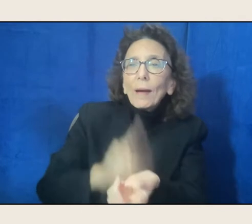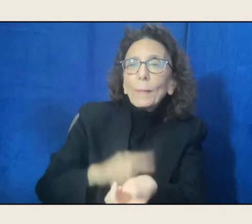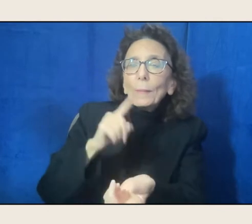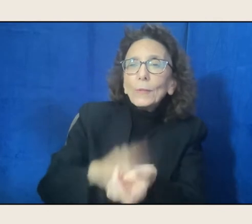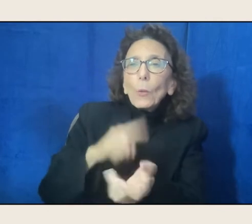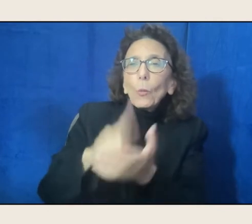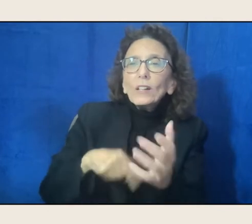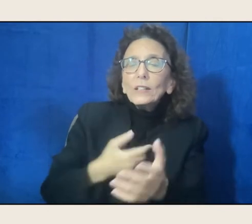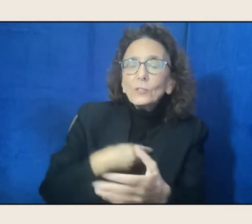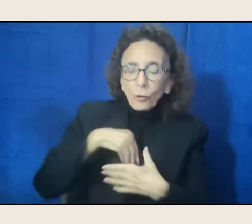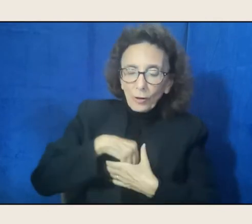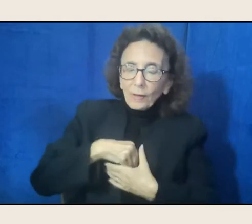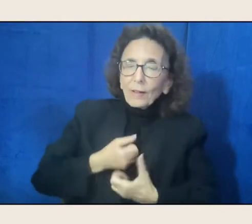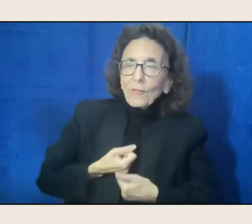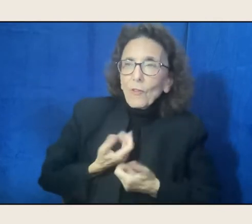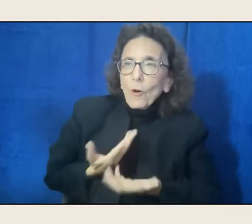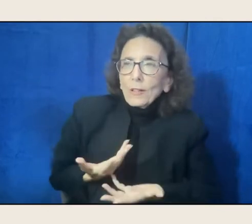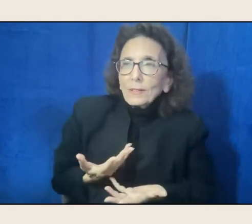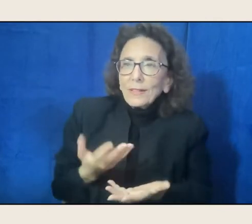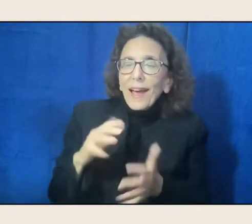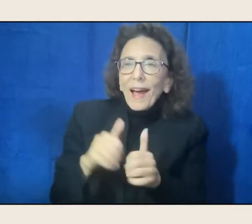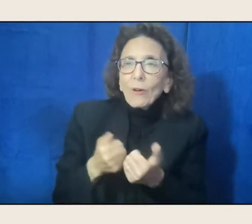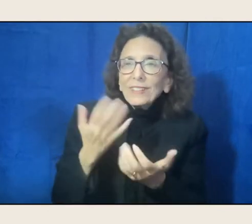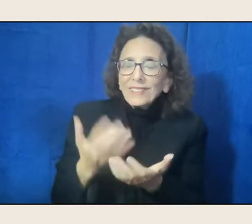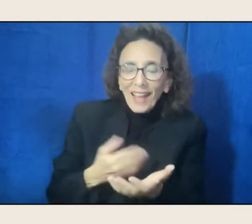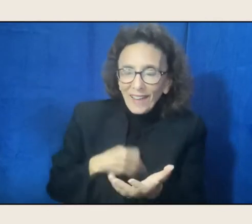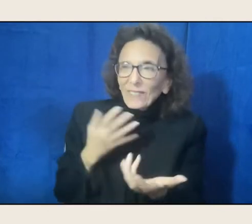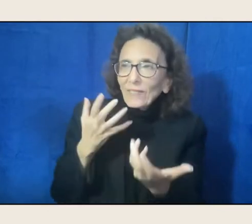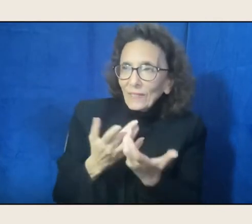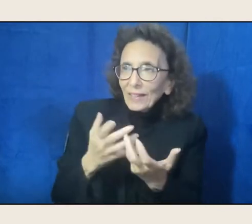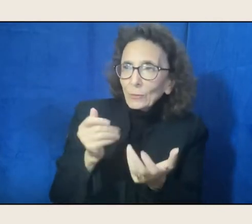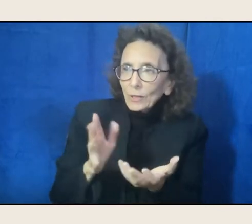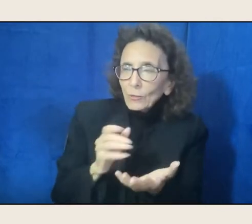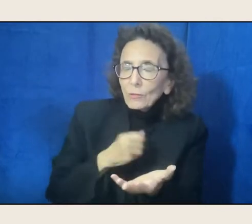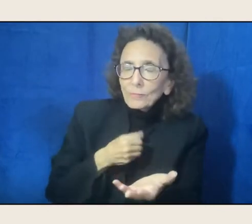How does your voice fit? And I remember it as a part of Kiva Club,